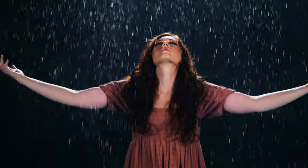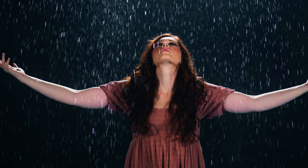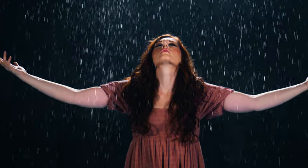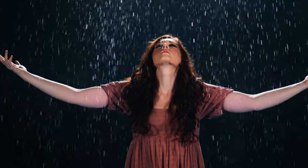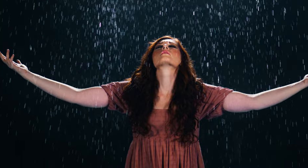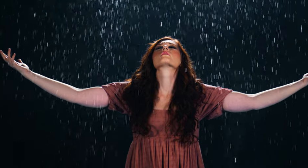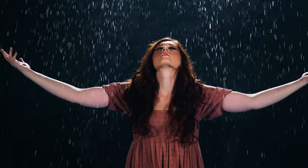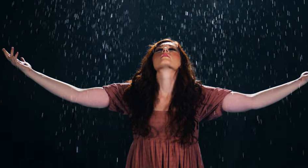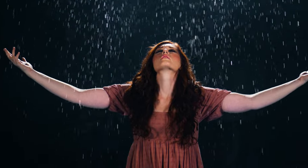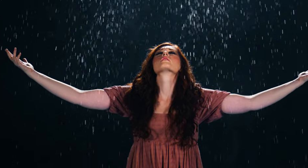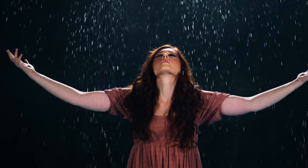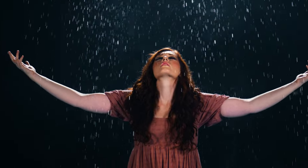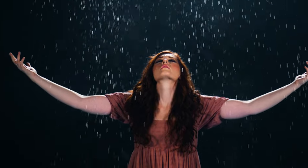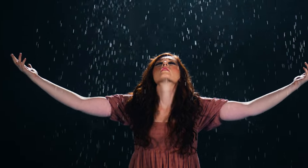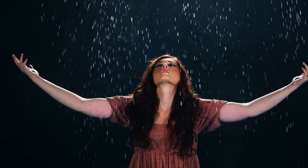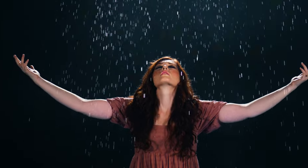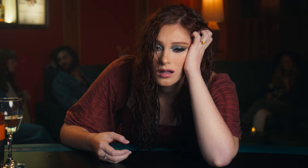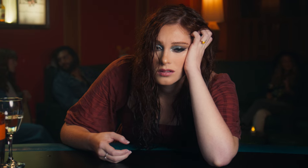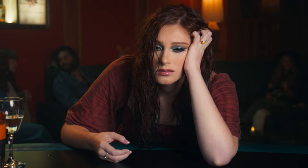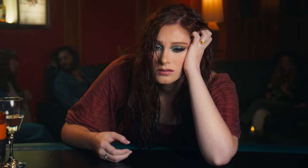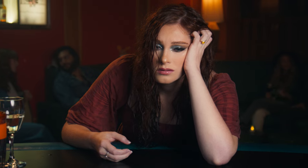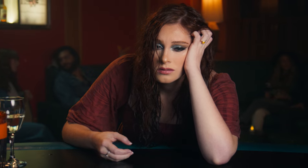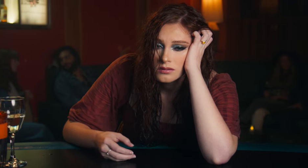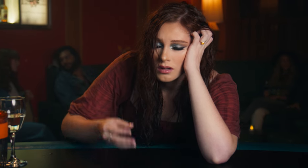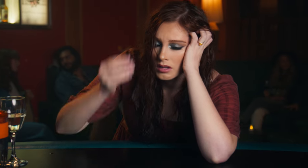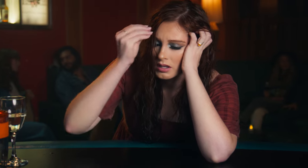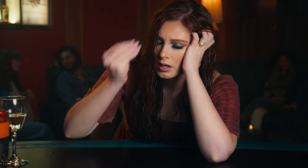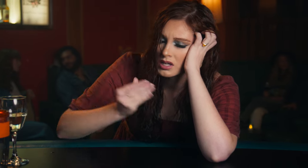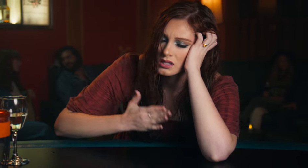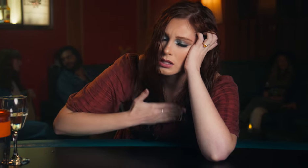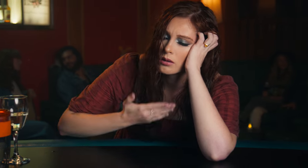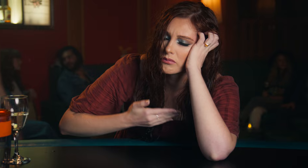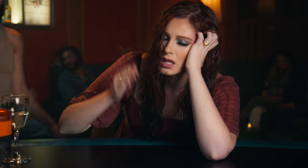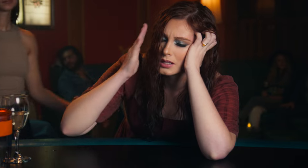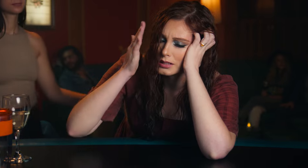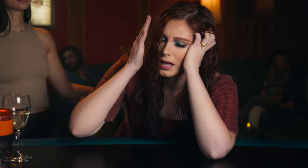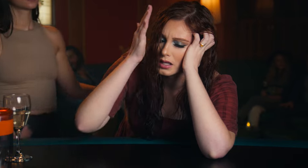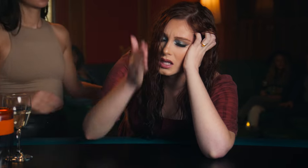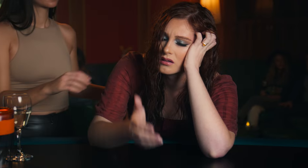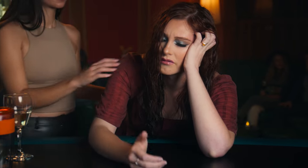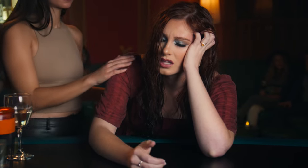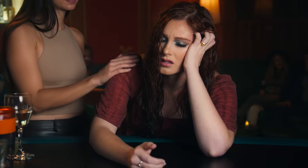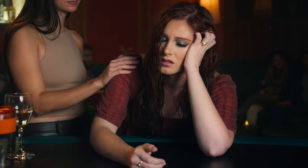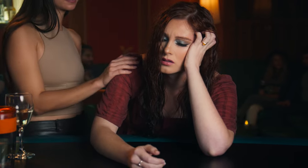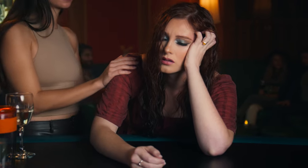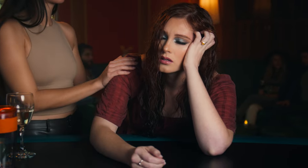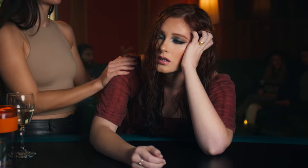Aaha, aaha, ooh Give me something I can feel